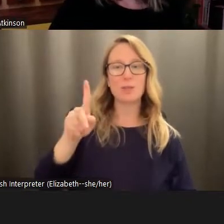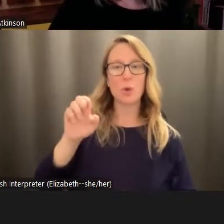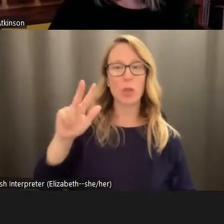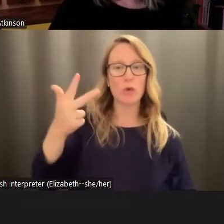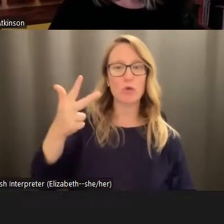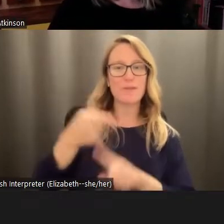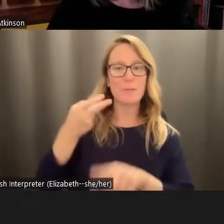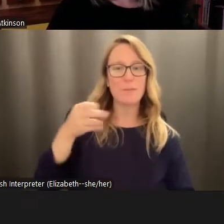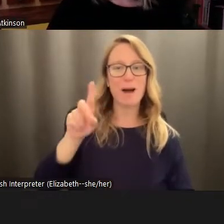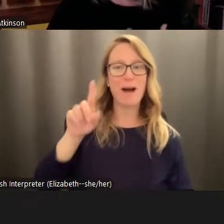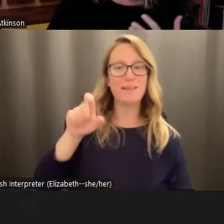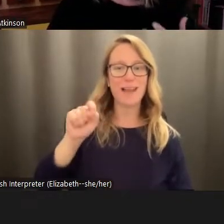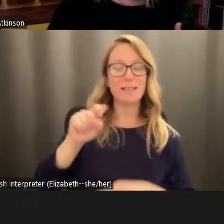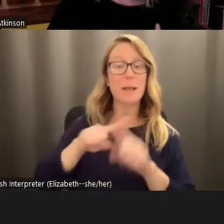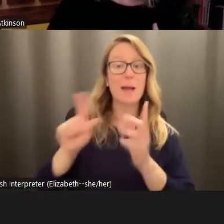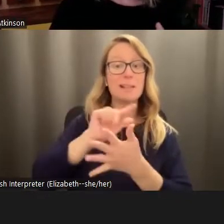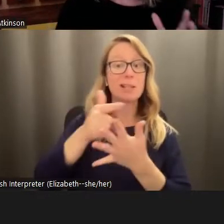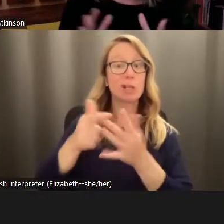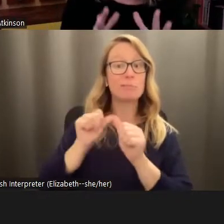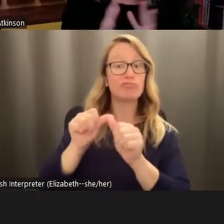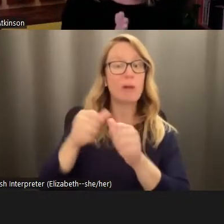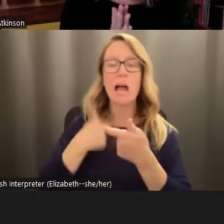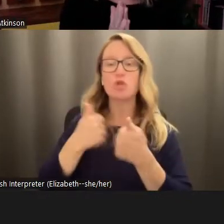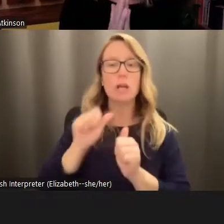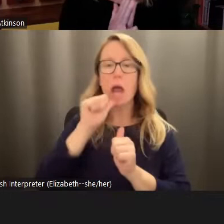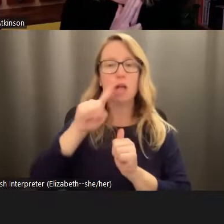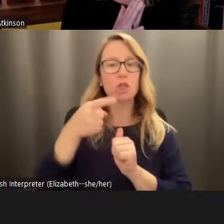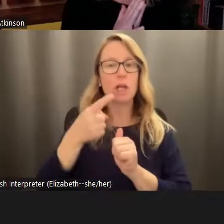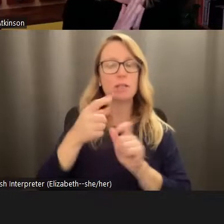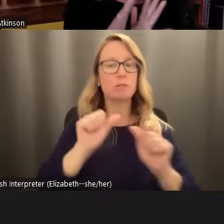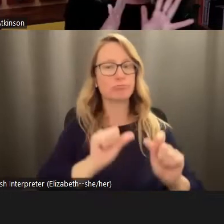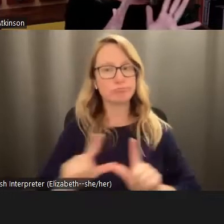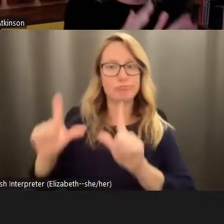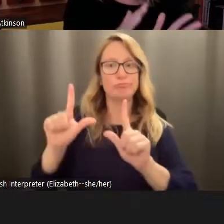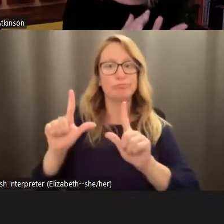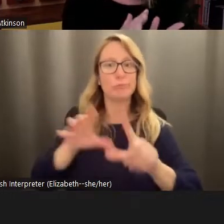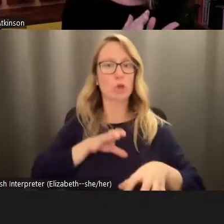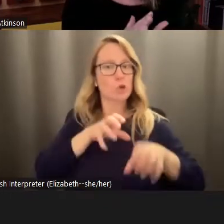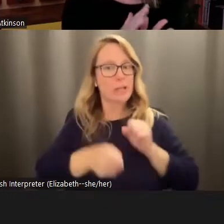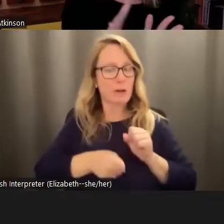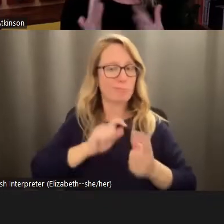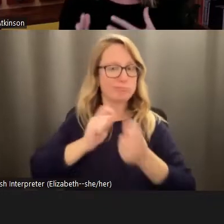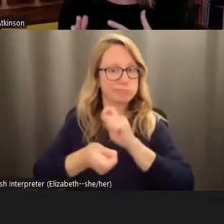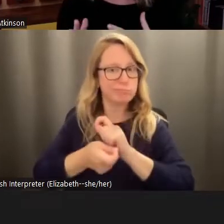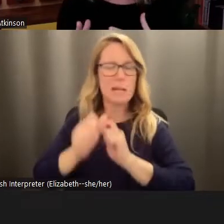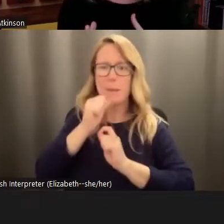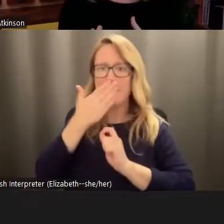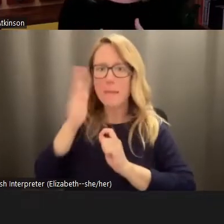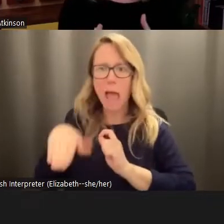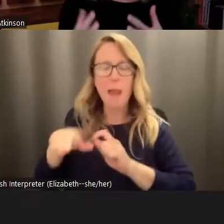series goes on, I try to push beyond just reframing grief as something that's not bad, to also think about ways that it's